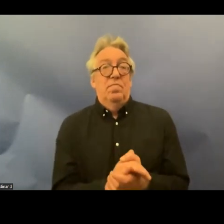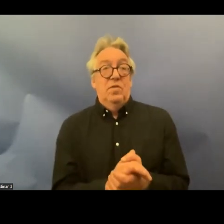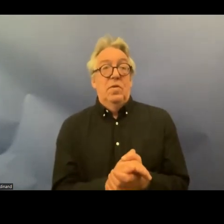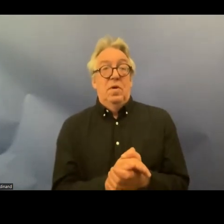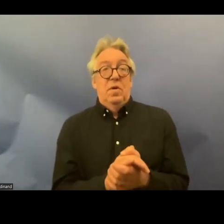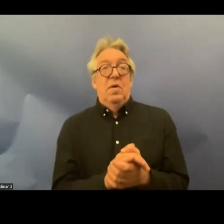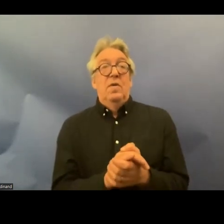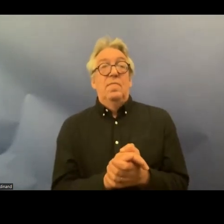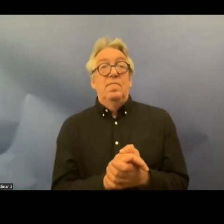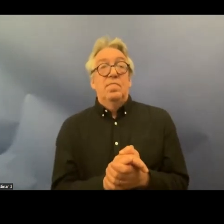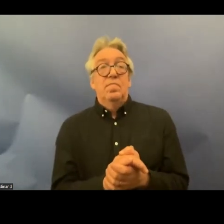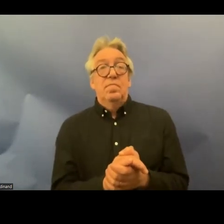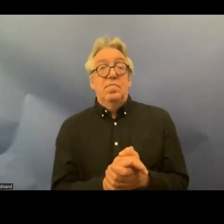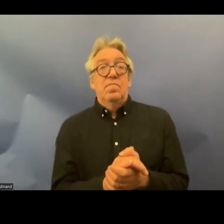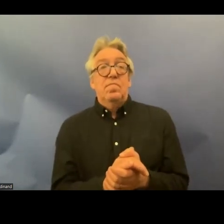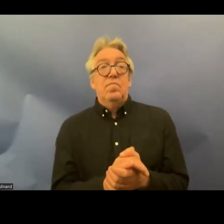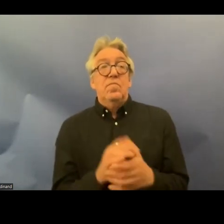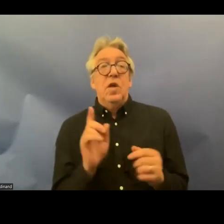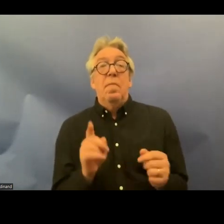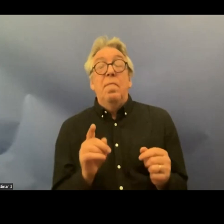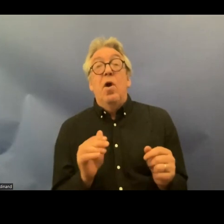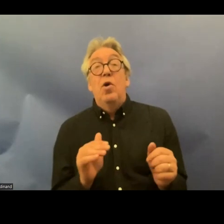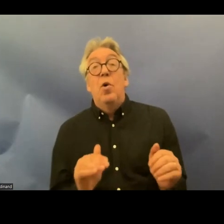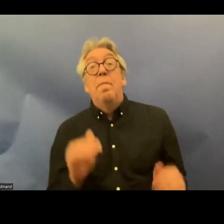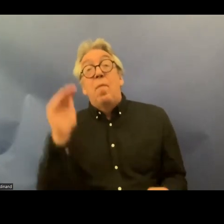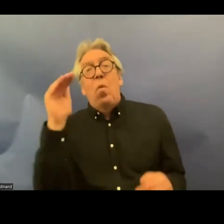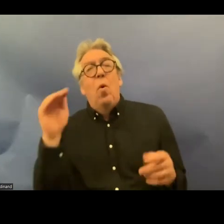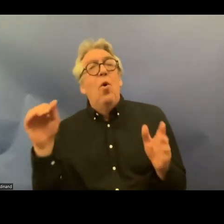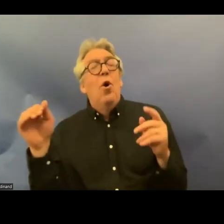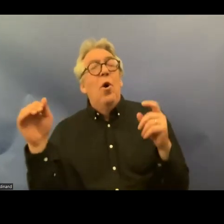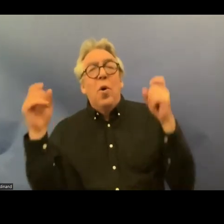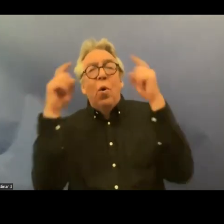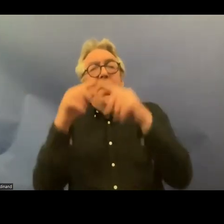something it's much more difficult when you get to social